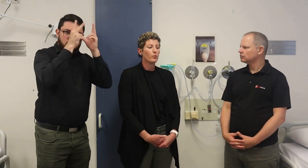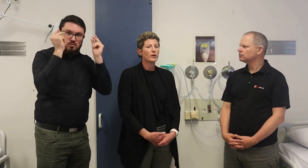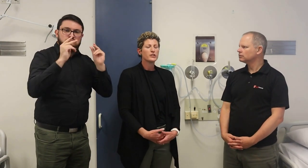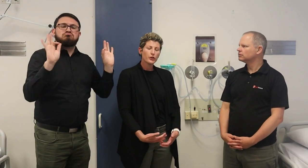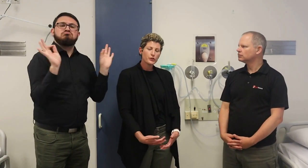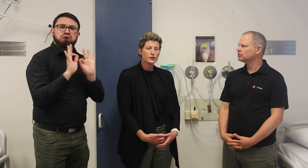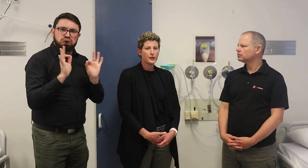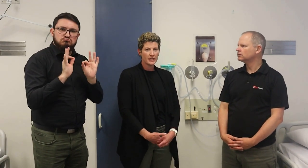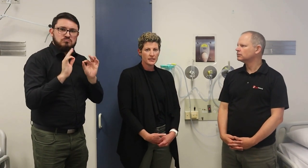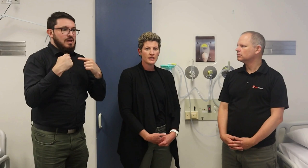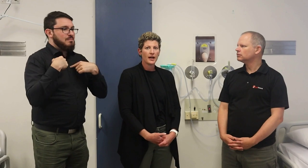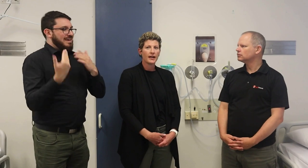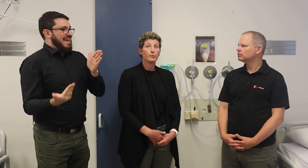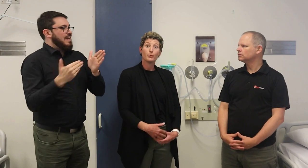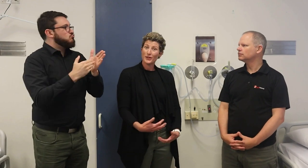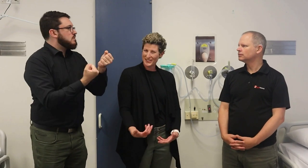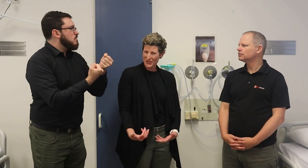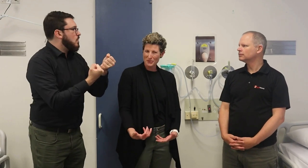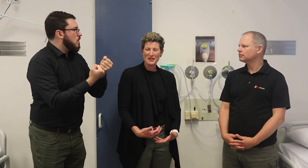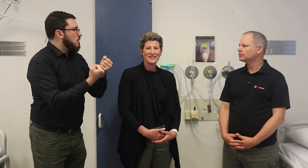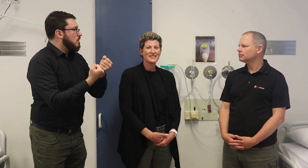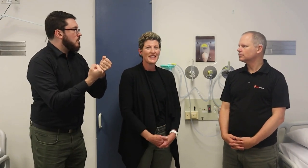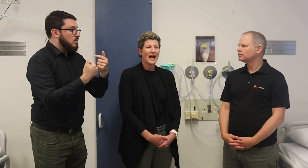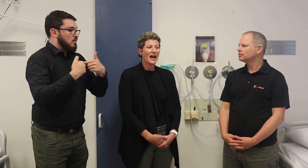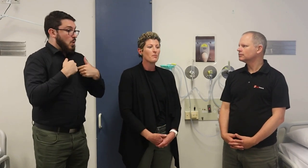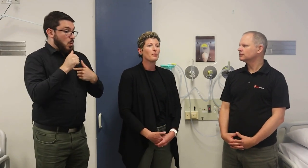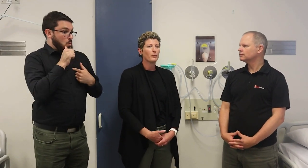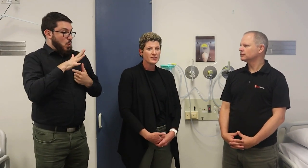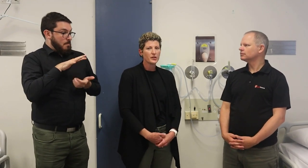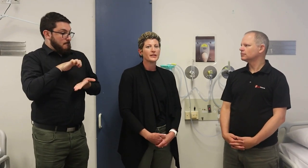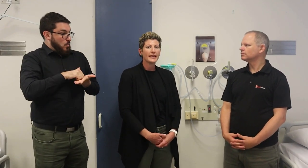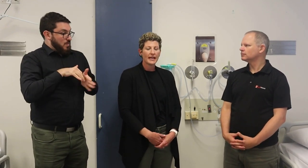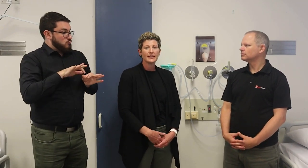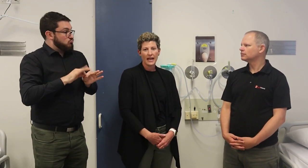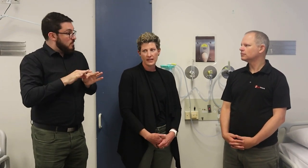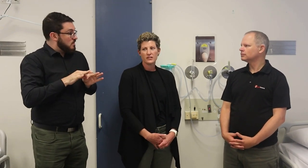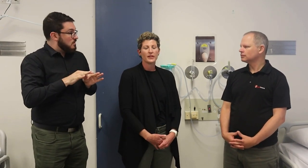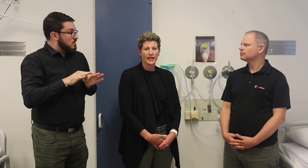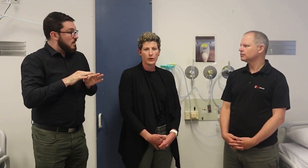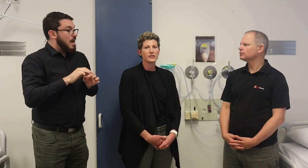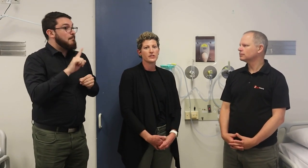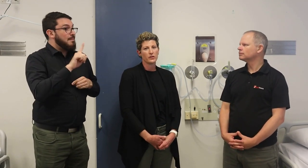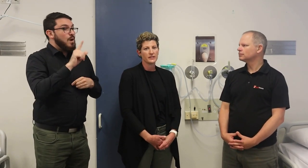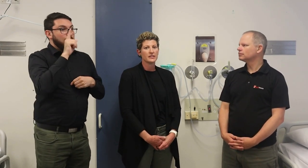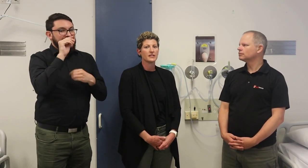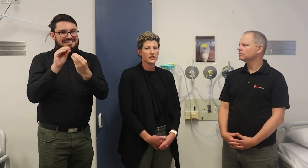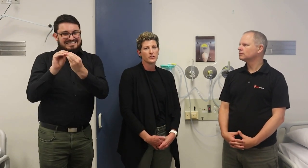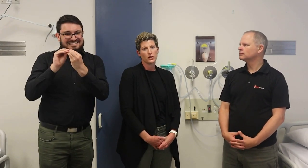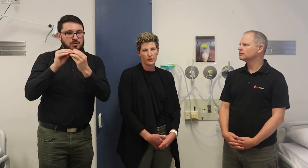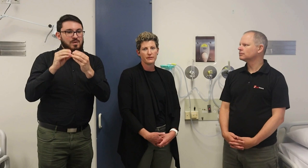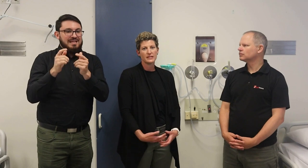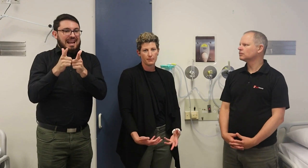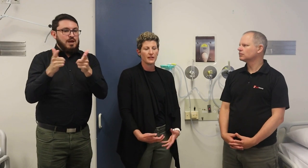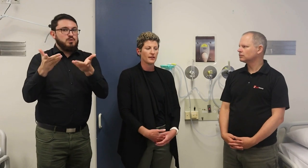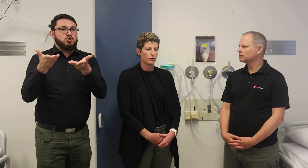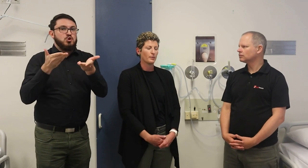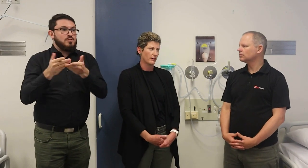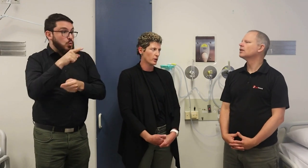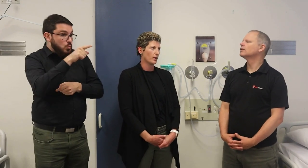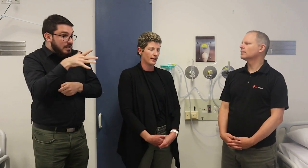We don't do things like book interpreters, but we certainly can liaise with language services if an interpreter is something that you may require.